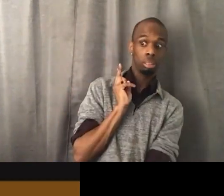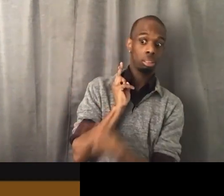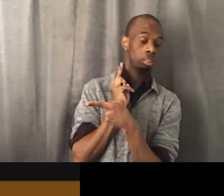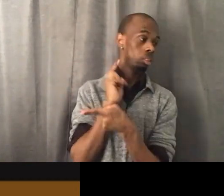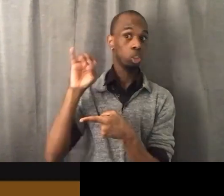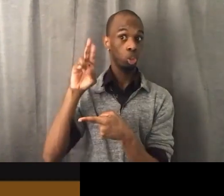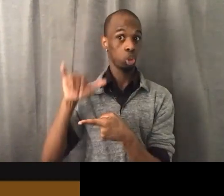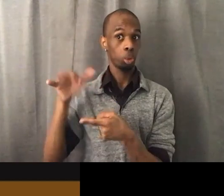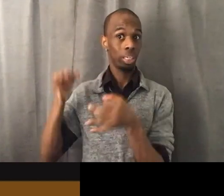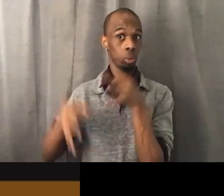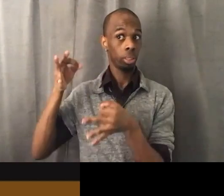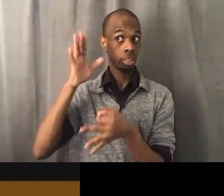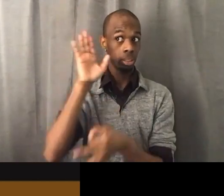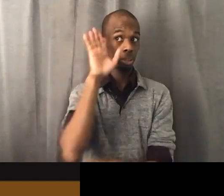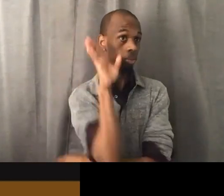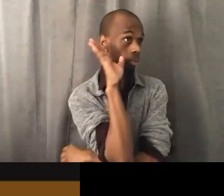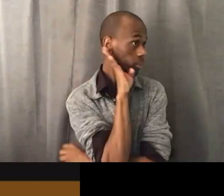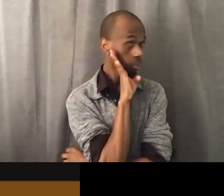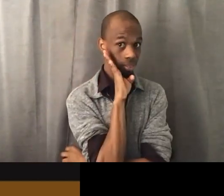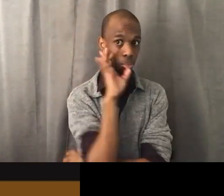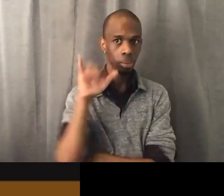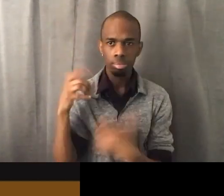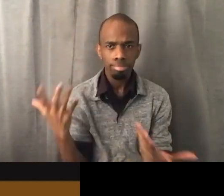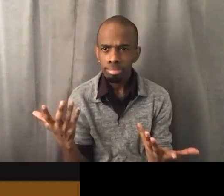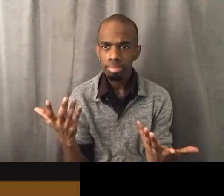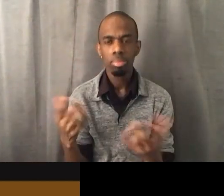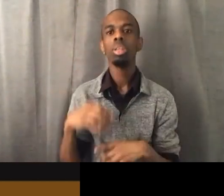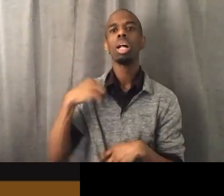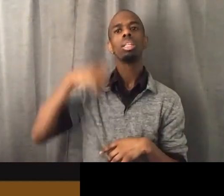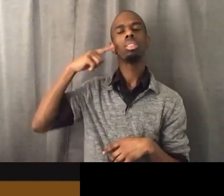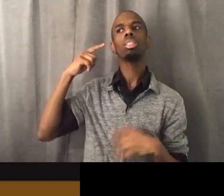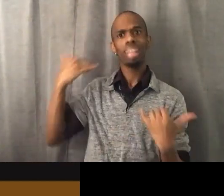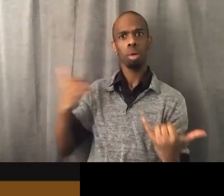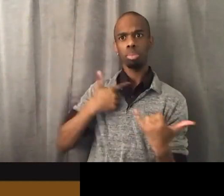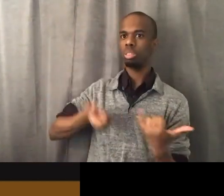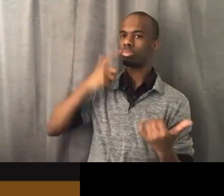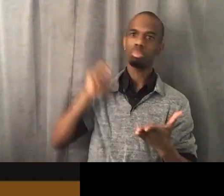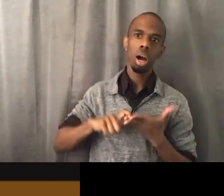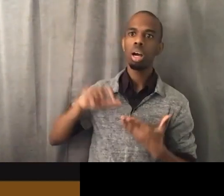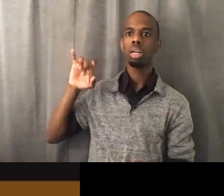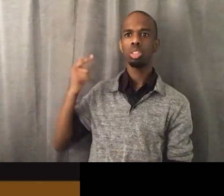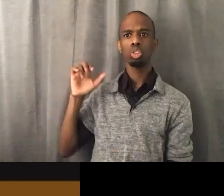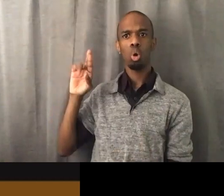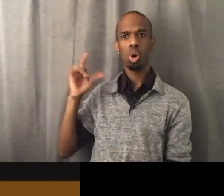I think George Floyd really brought that to mind now. Is like, I do everything I can to get out of jury duty. And I think I'm not gonna do that.